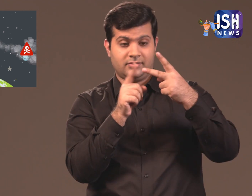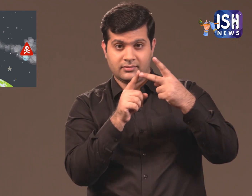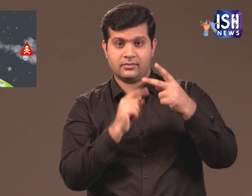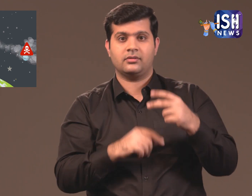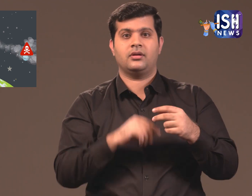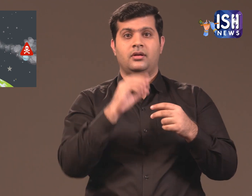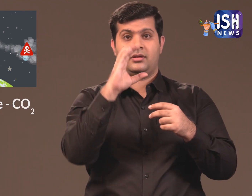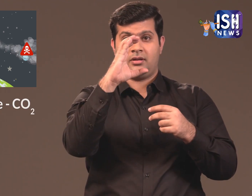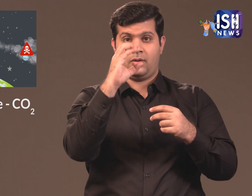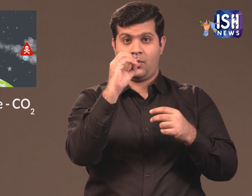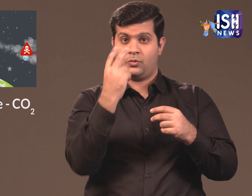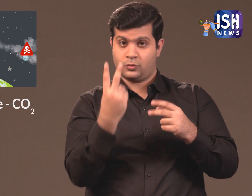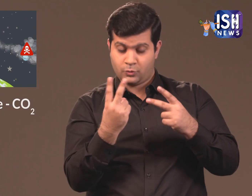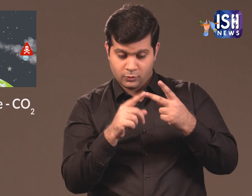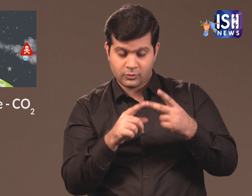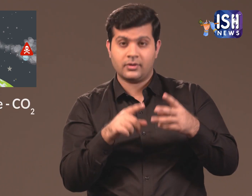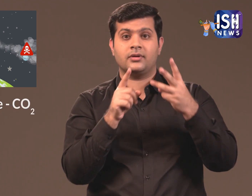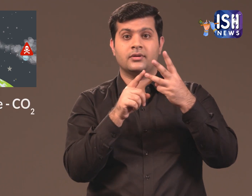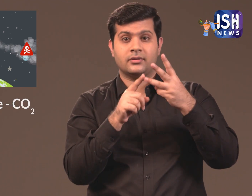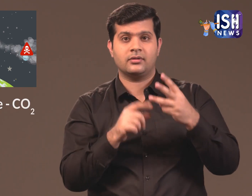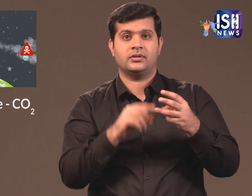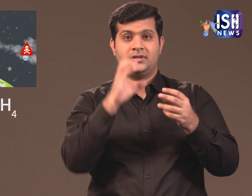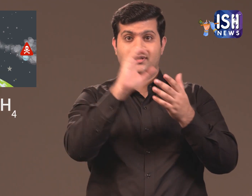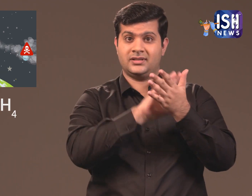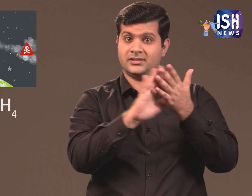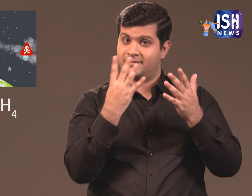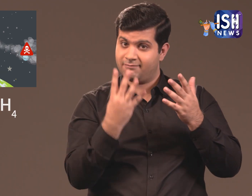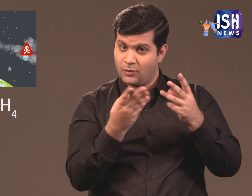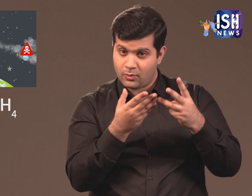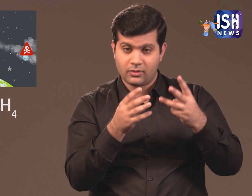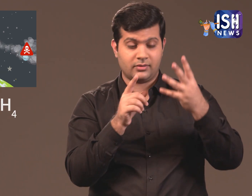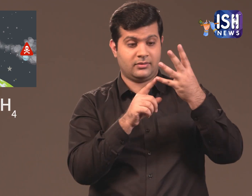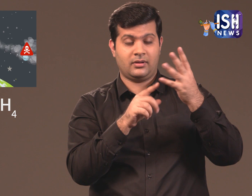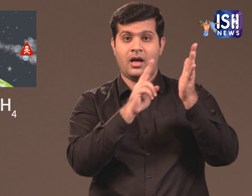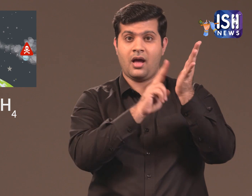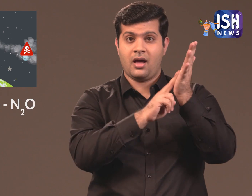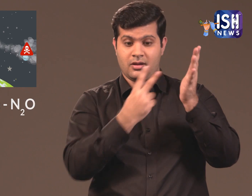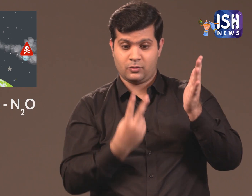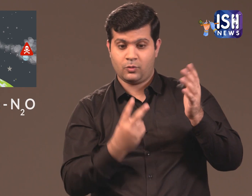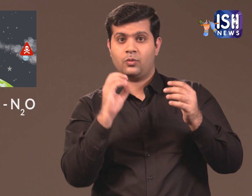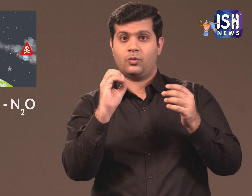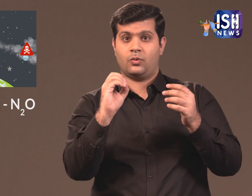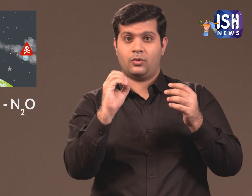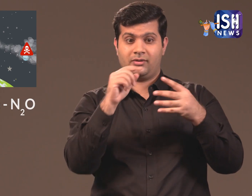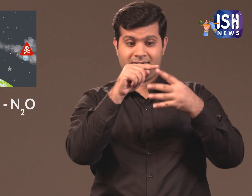CO2-Carbon Dioxide, CH4-Methane and N2O-Nitrous Oxide.